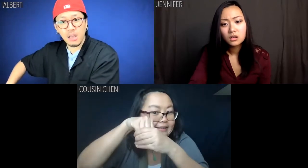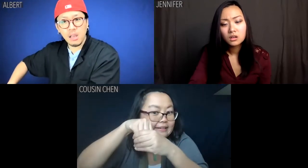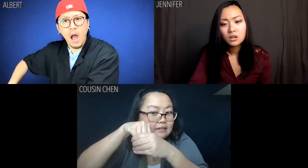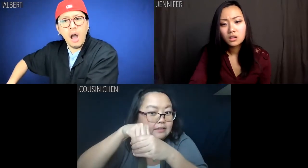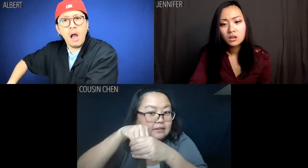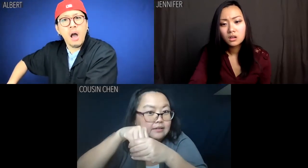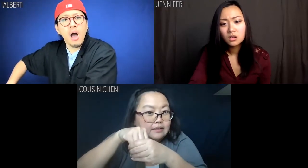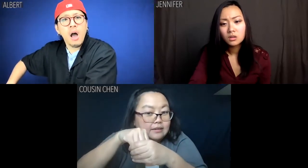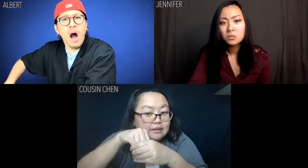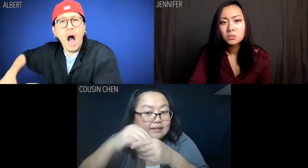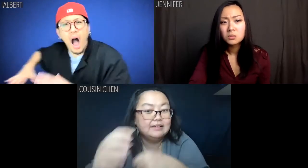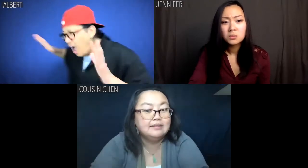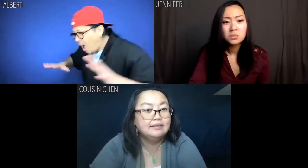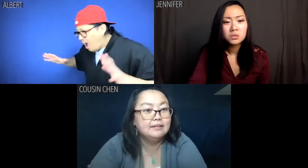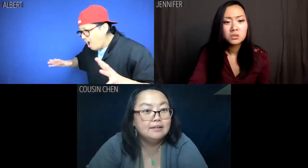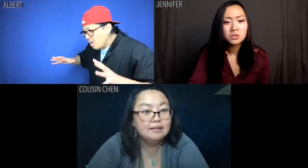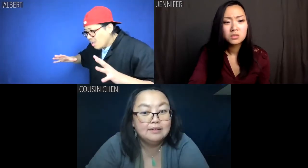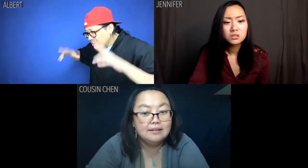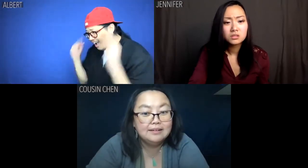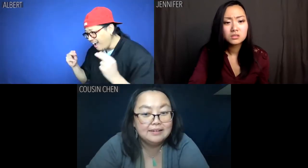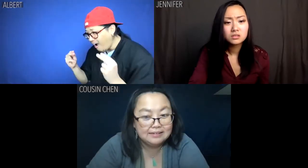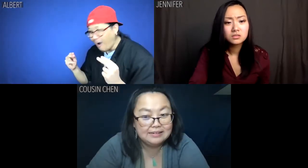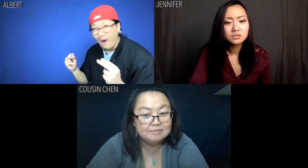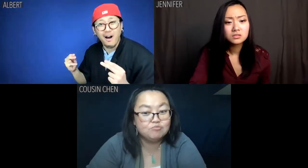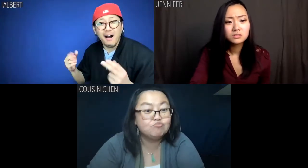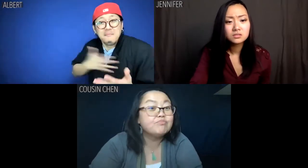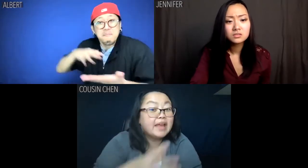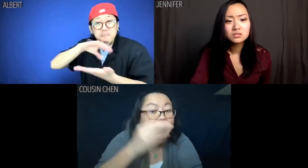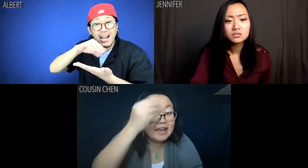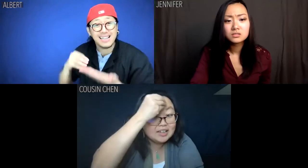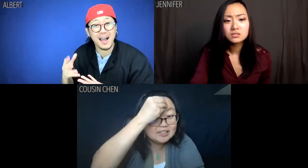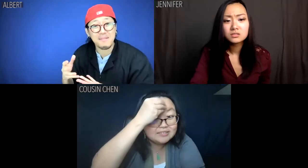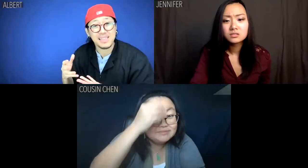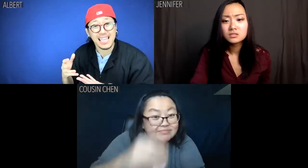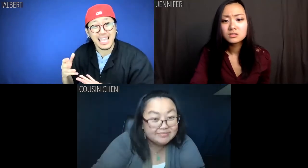Albert: No, my dumplings!